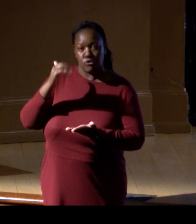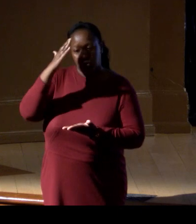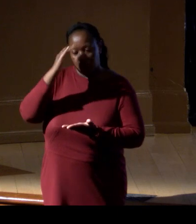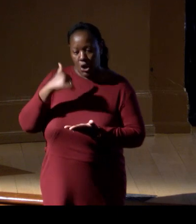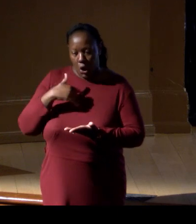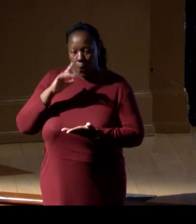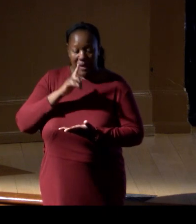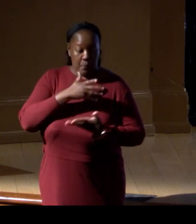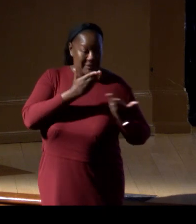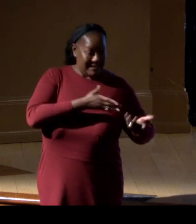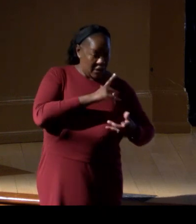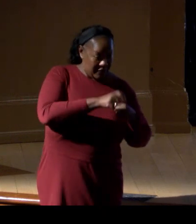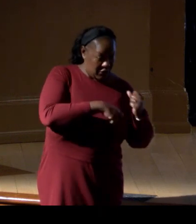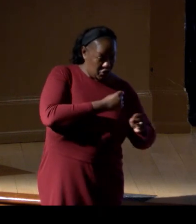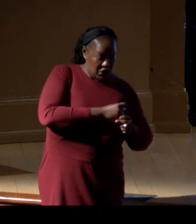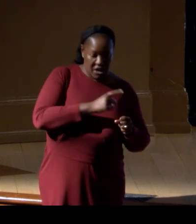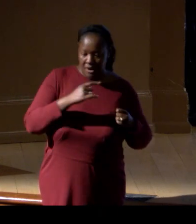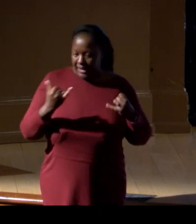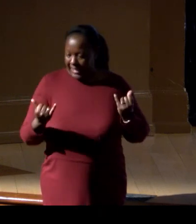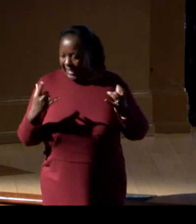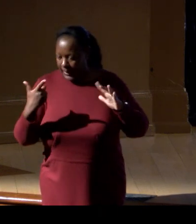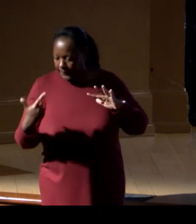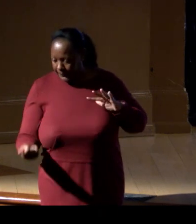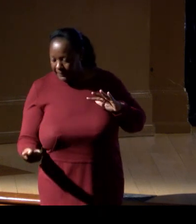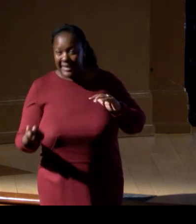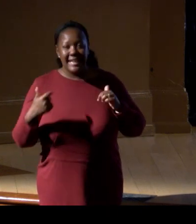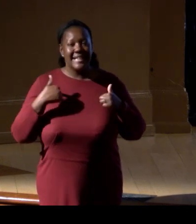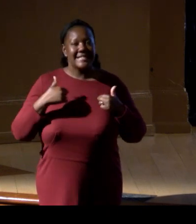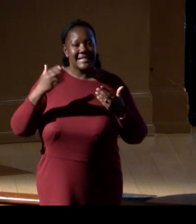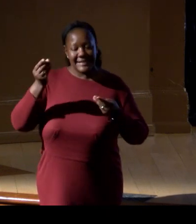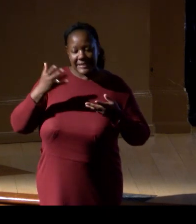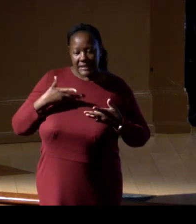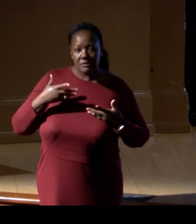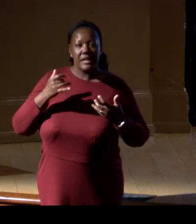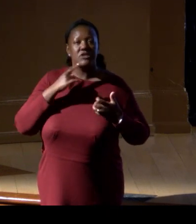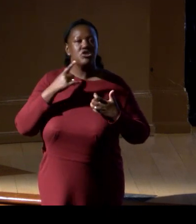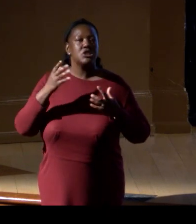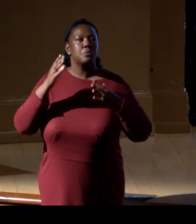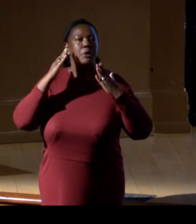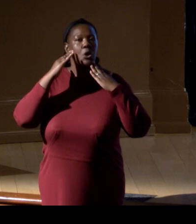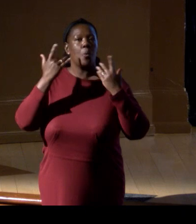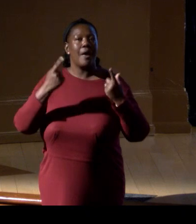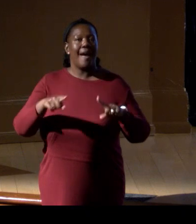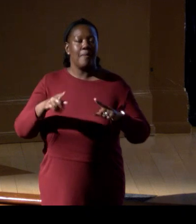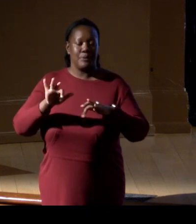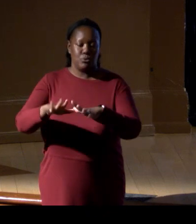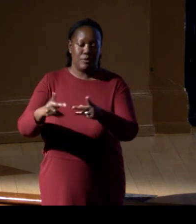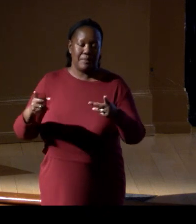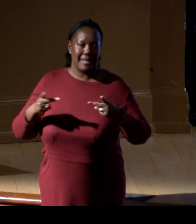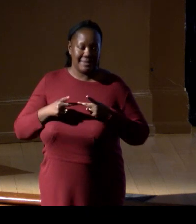doesn't tell us about the, alone, doesn't tell us about what happened to this place. When we were there, we thought,